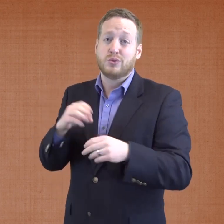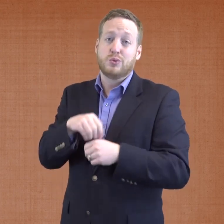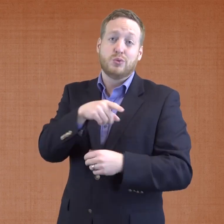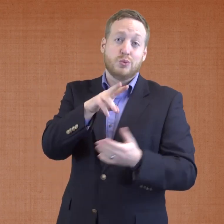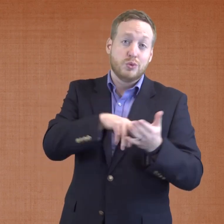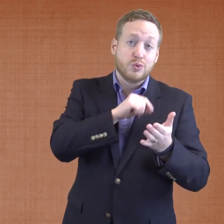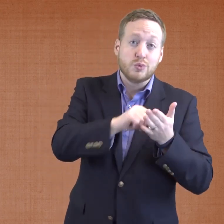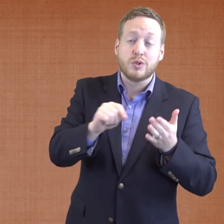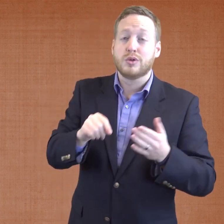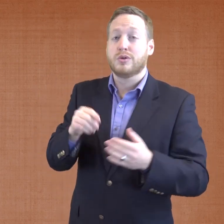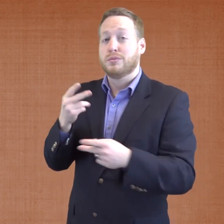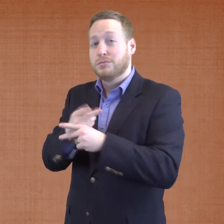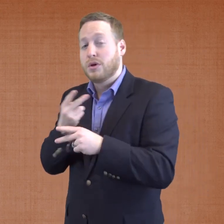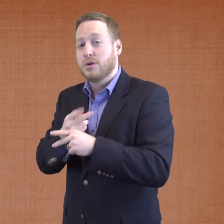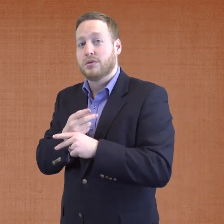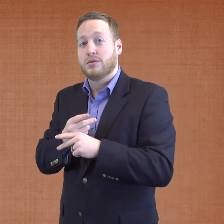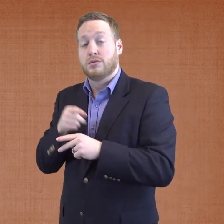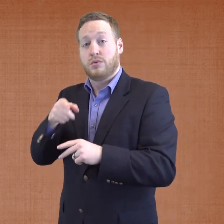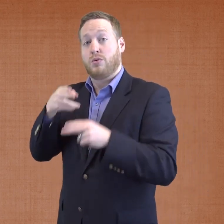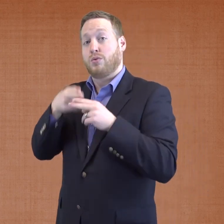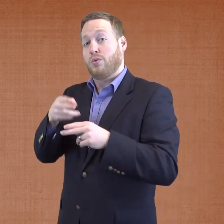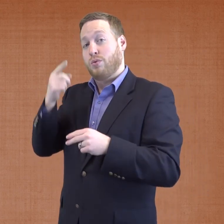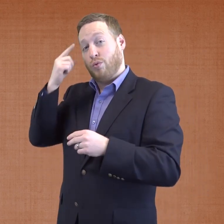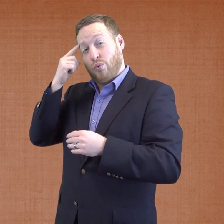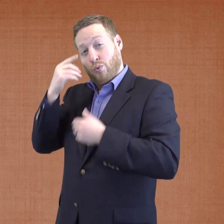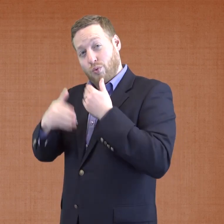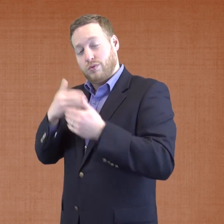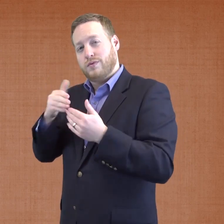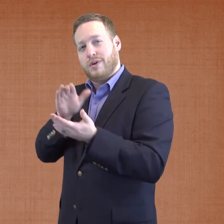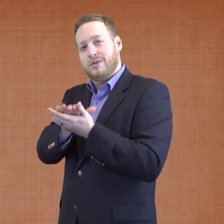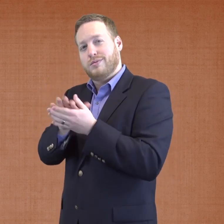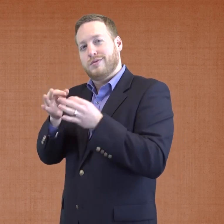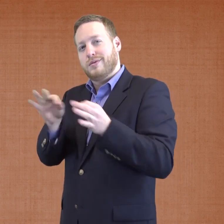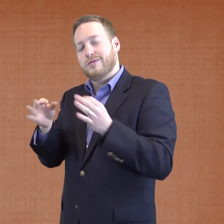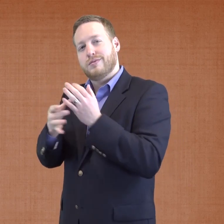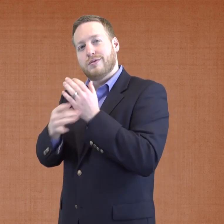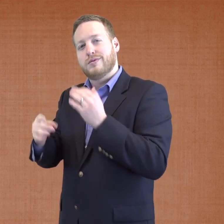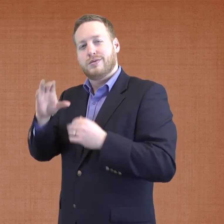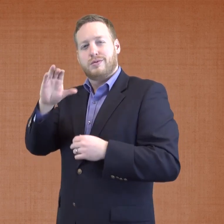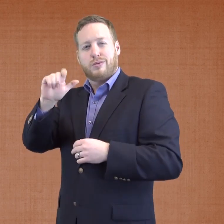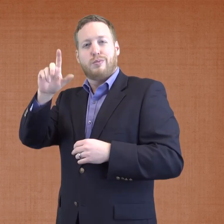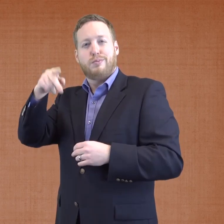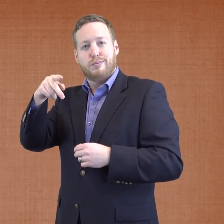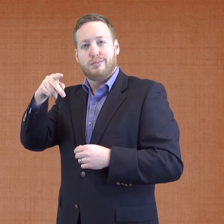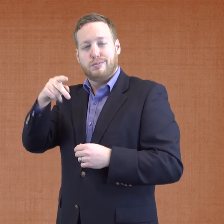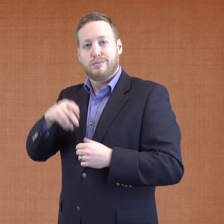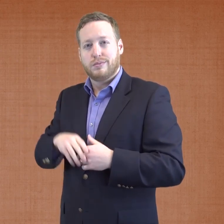as literacy and math, also called Cognitive Academic Language Proficiency (CALP),